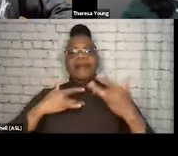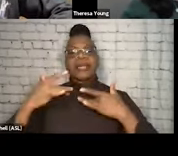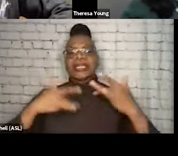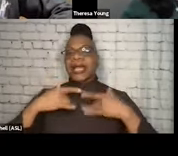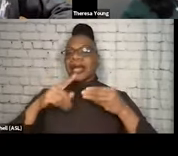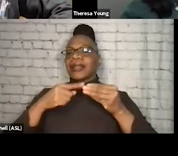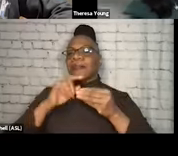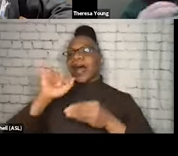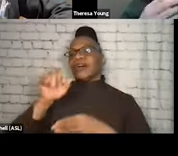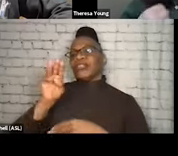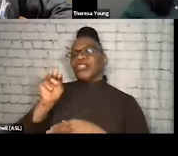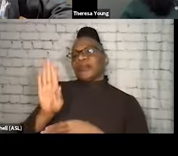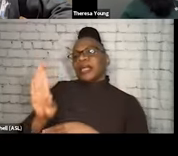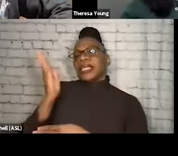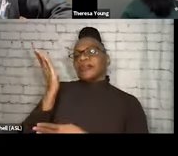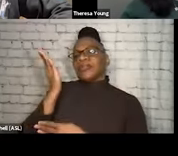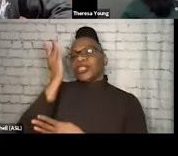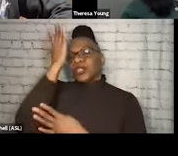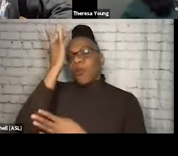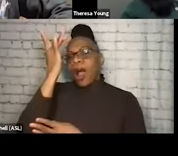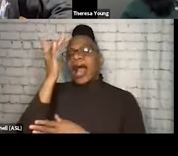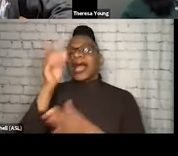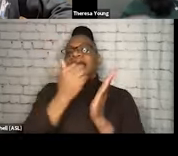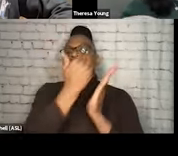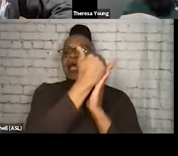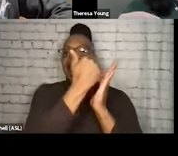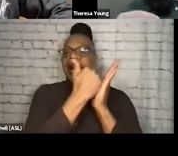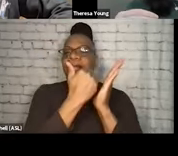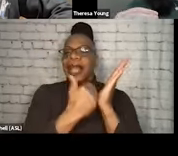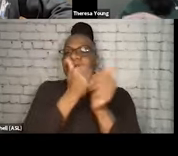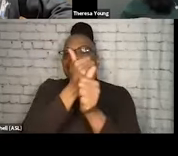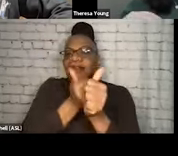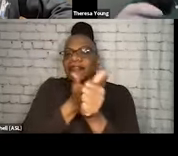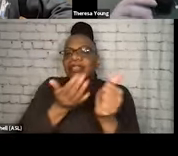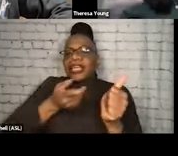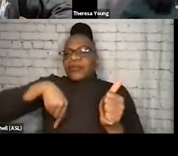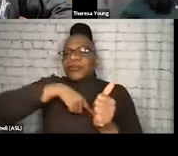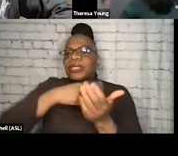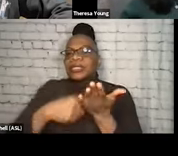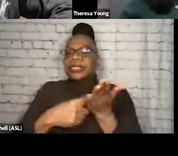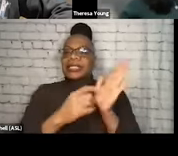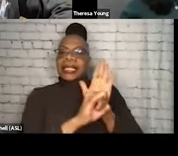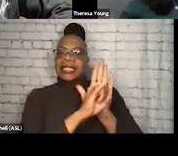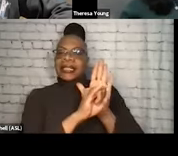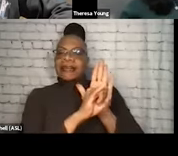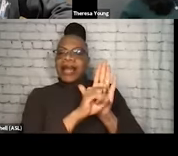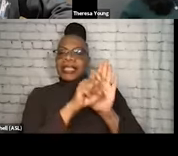because it kinda outlines everything we've been talking about, from identifying that need, from taking steps to address that need,